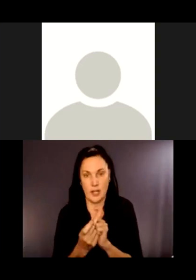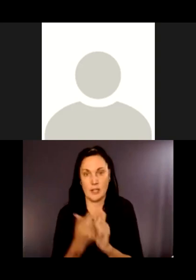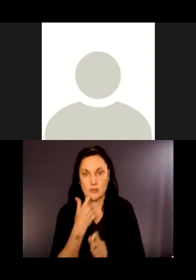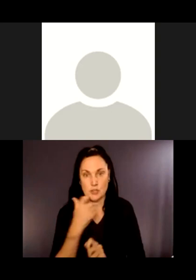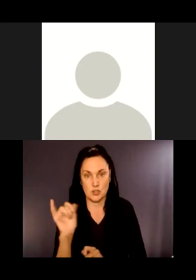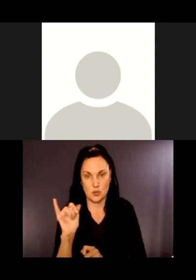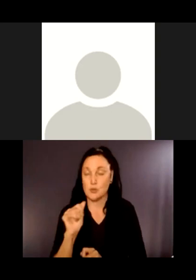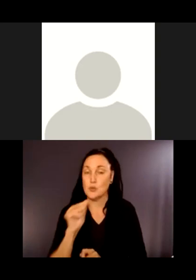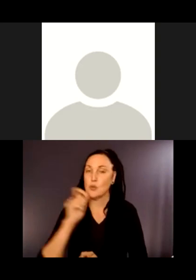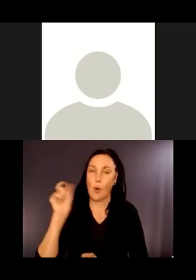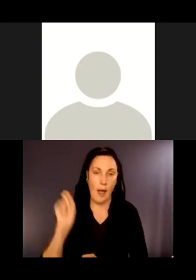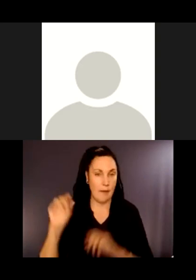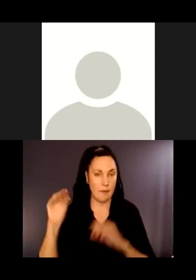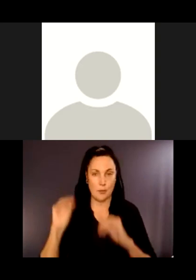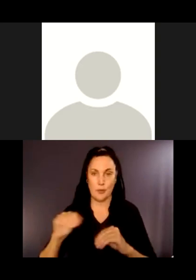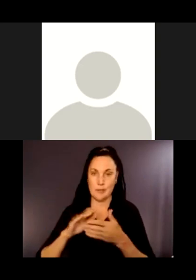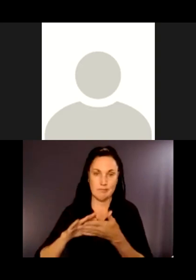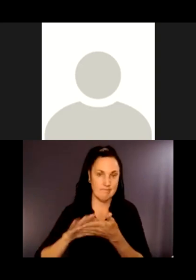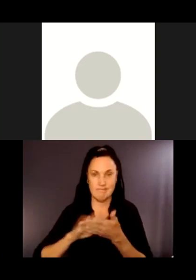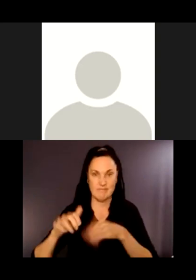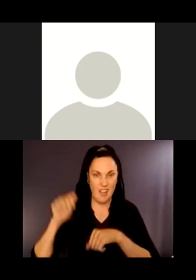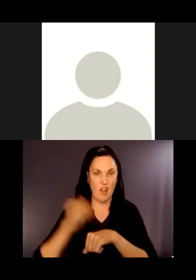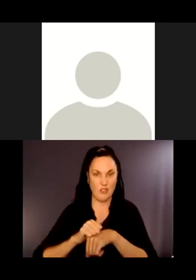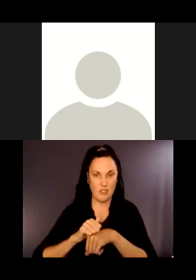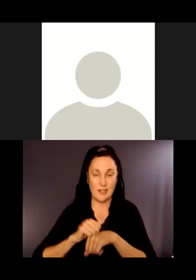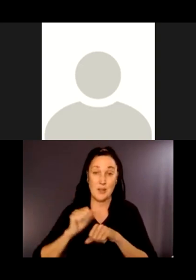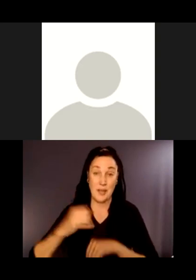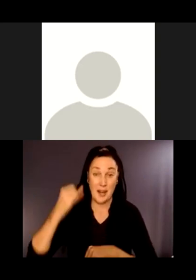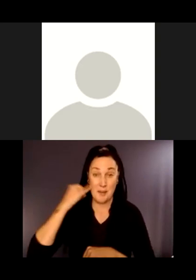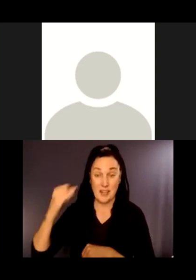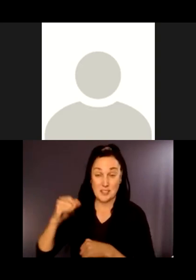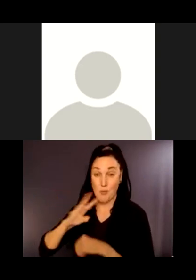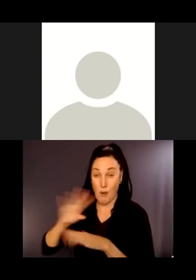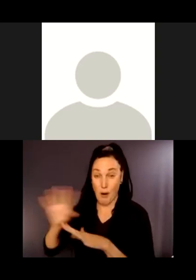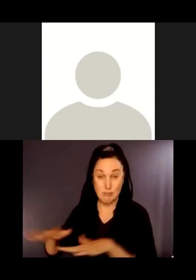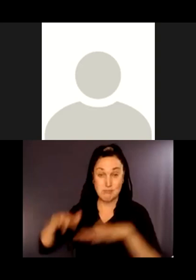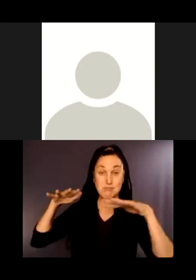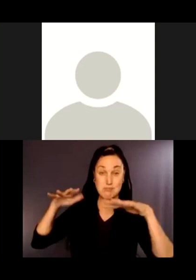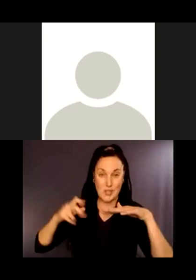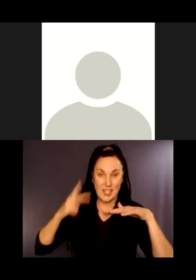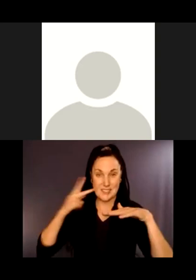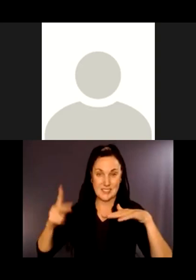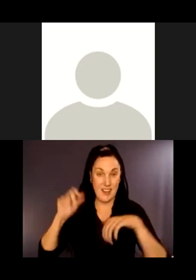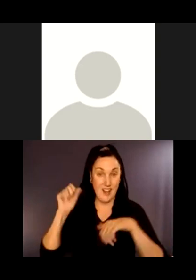imagine that pavement in a flood, chipping away and being very problematic.